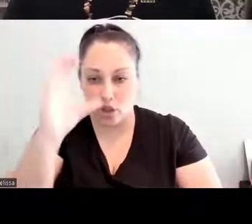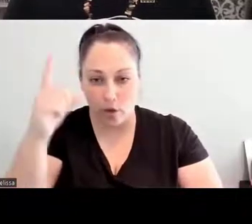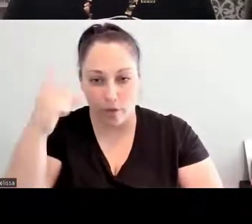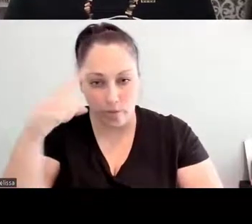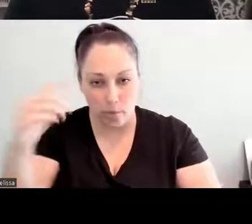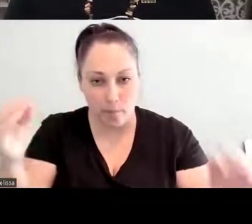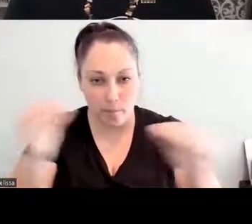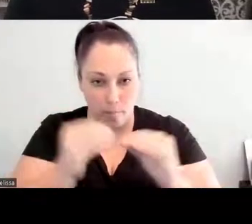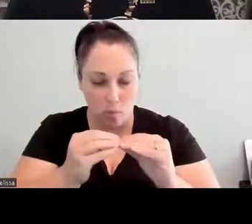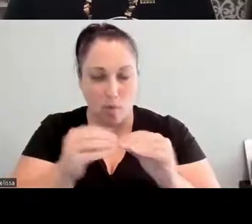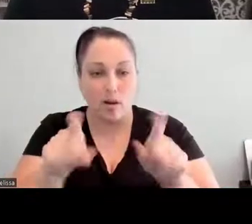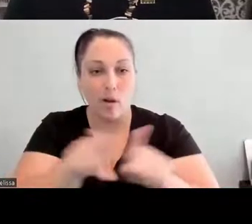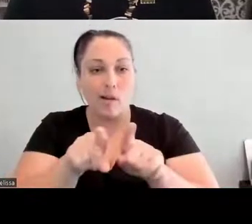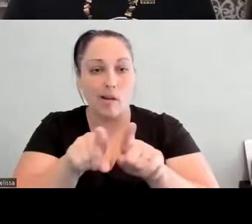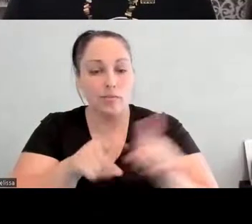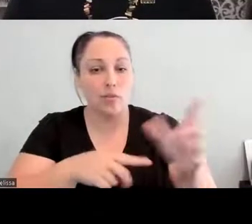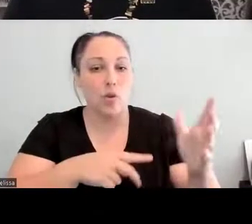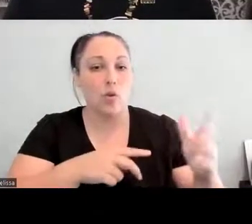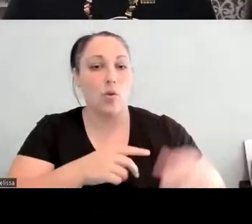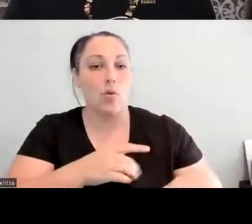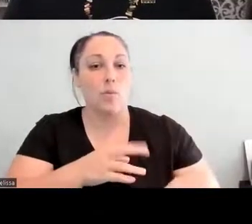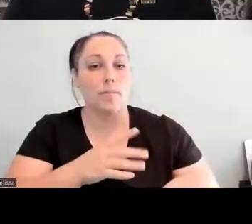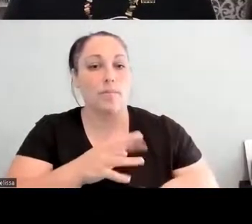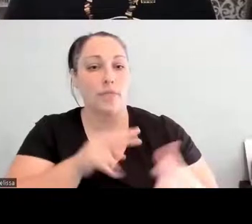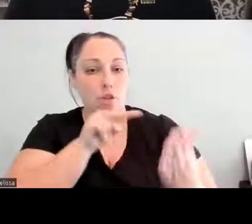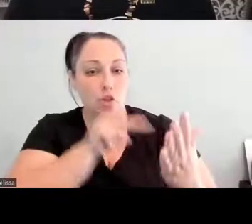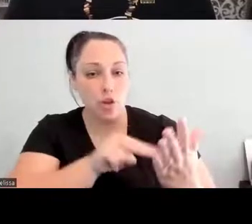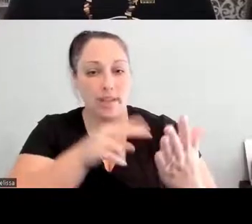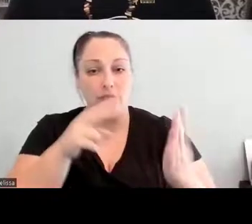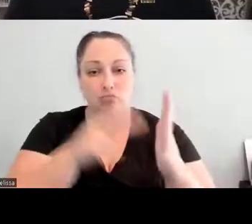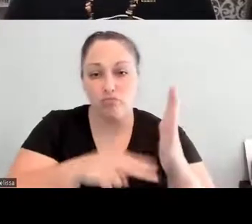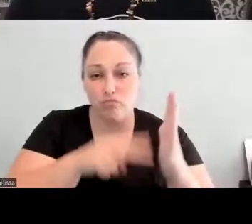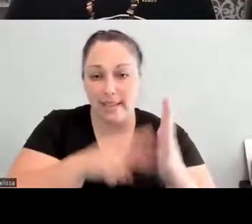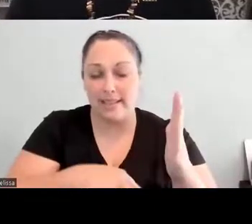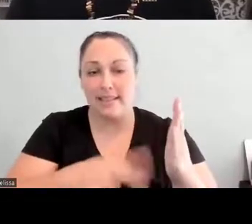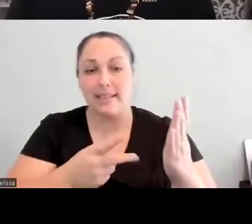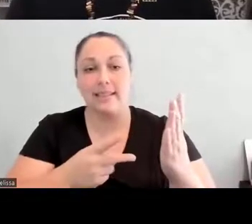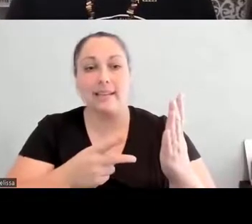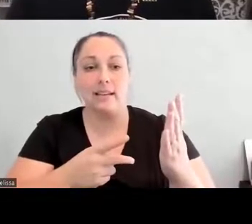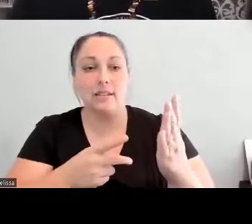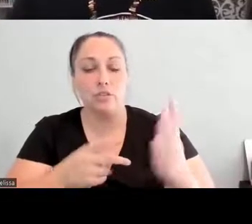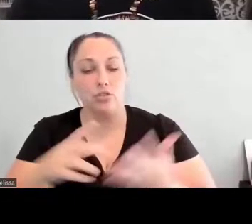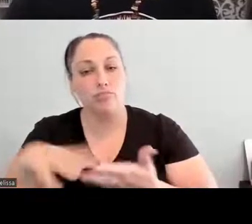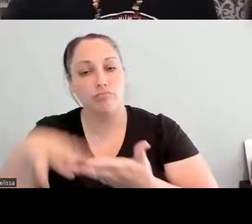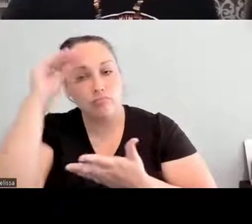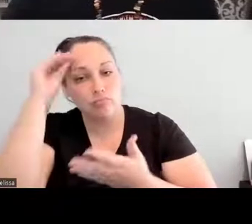and reading at these different motions to be able to facilitate your knowledge but also the way forward.